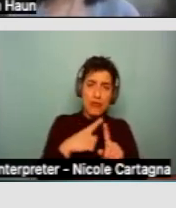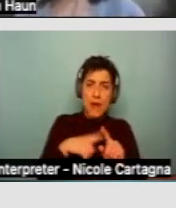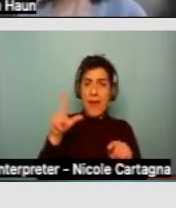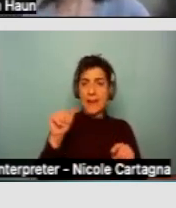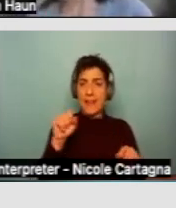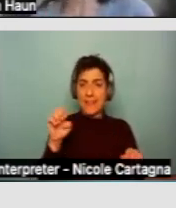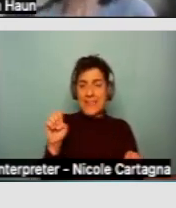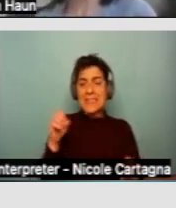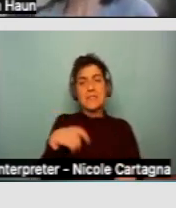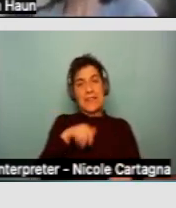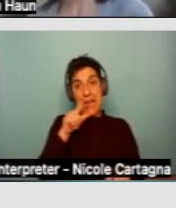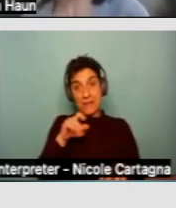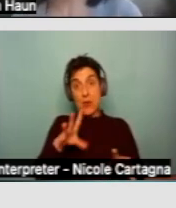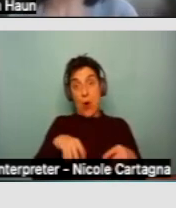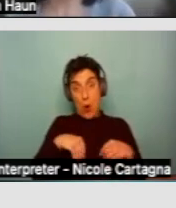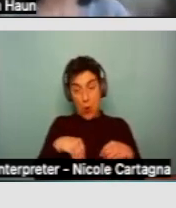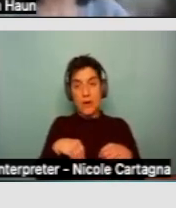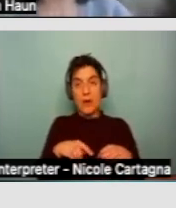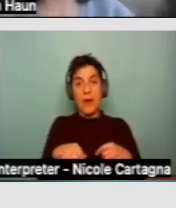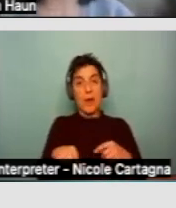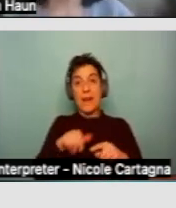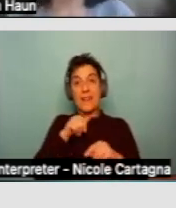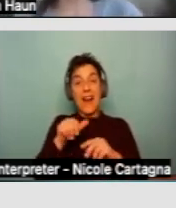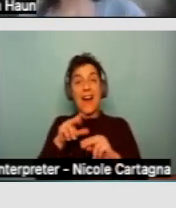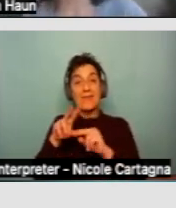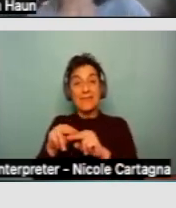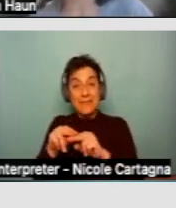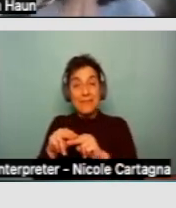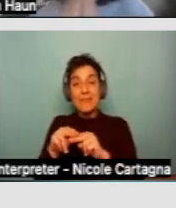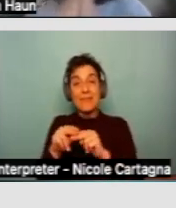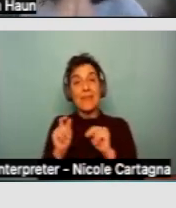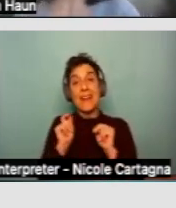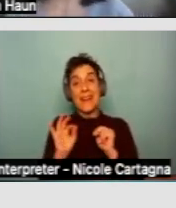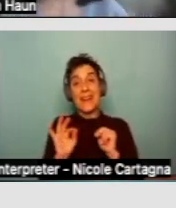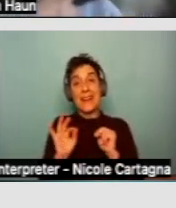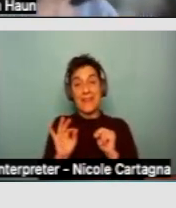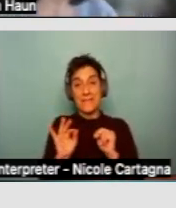But what that means is that this type of rental assistance is not available to people who